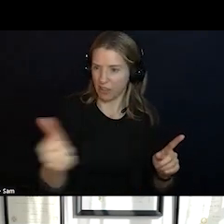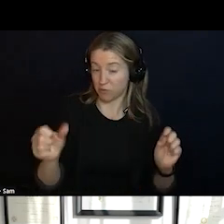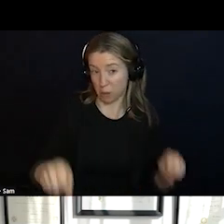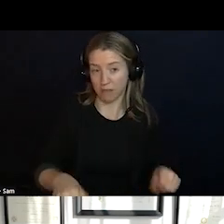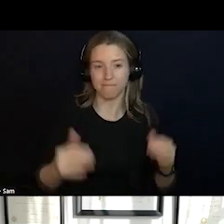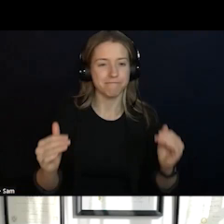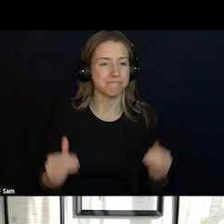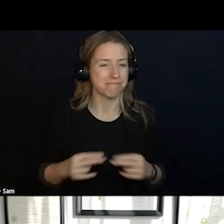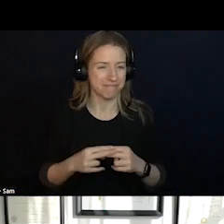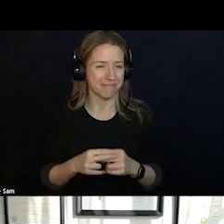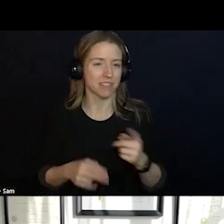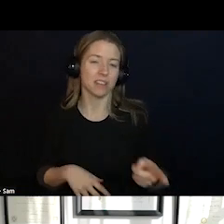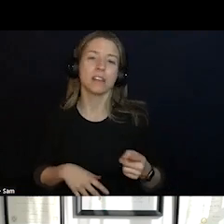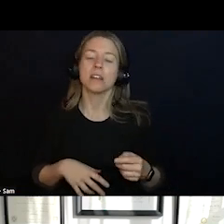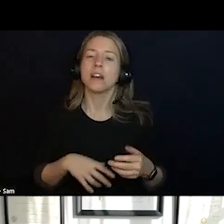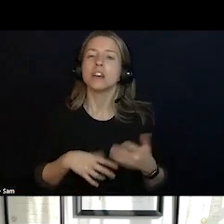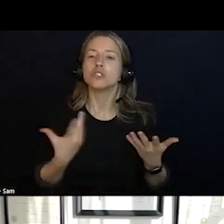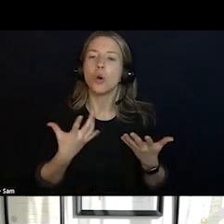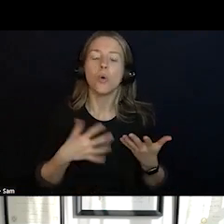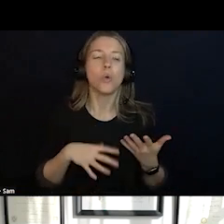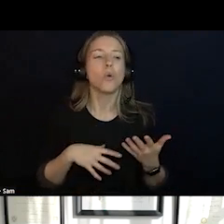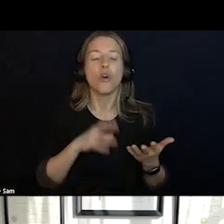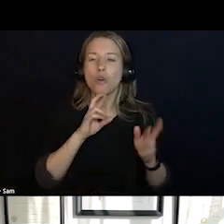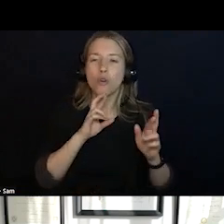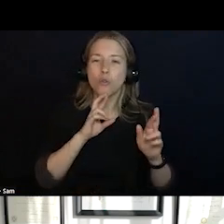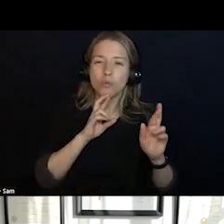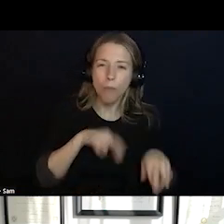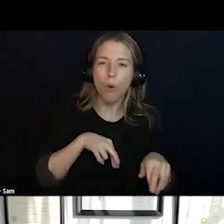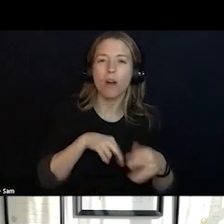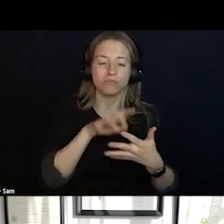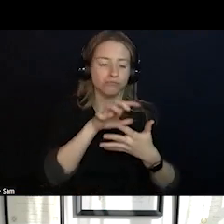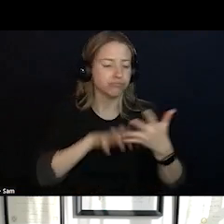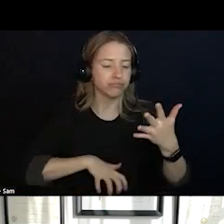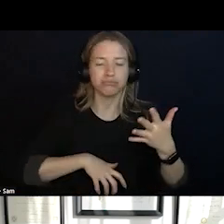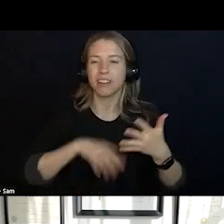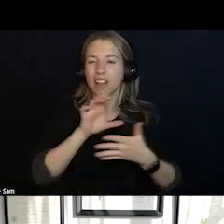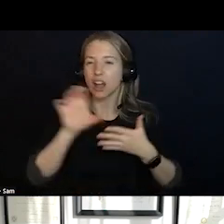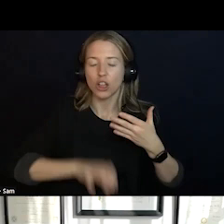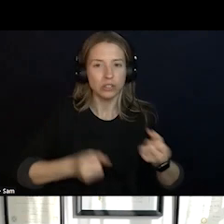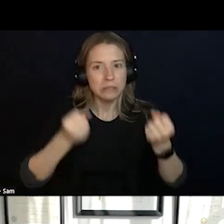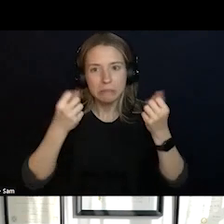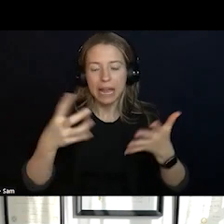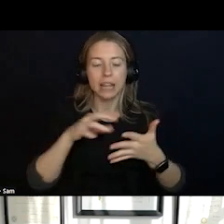SO IT HAD A NUMBER OF CONCLUSIONS AND FINDINGS AND RECOMMENDATIONS. I AM NOT GOING TO READ THROUGH ALL 39 PAGES, BUT WANTED TO HIGHLIGHT SOME OF THE